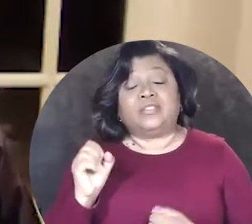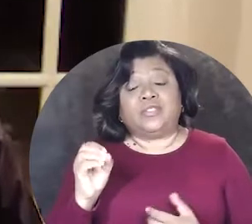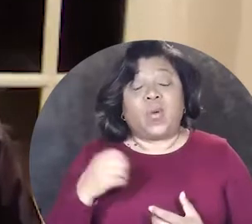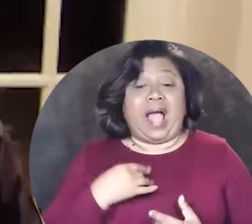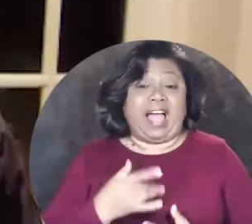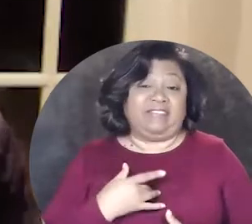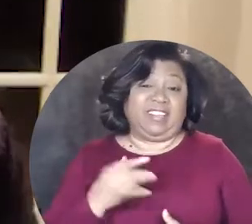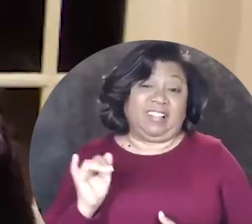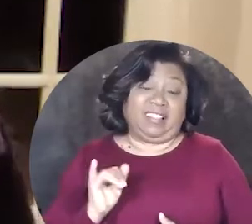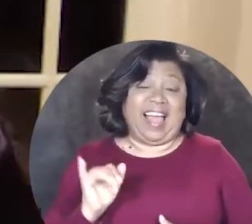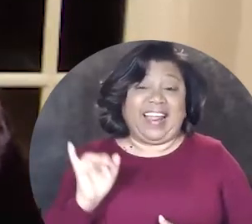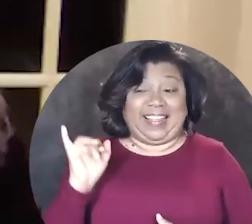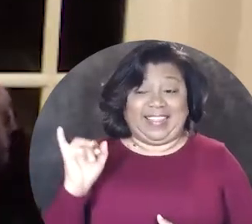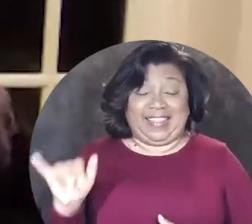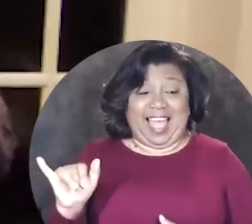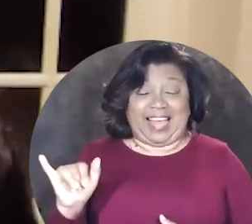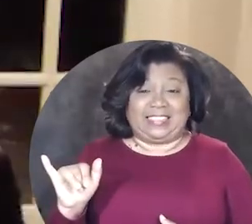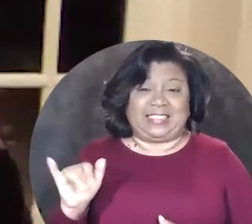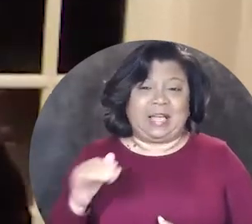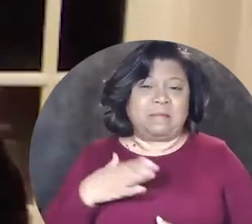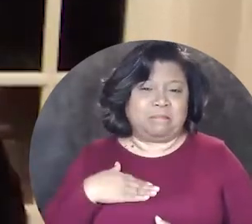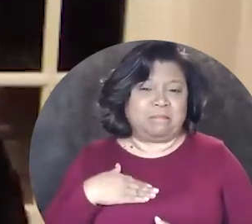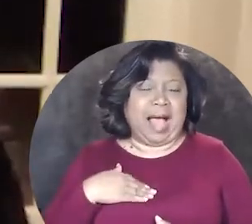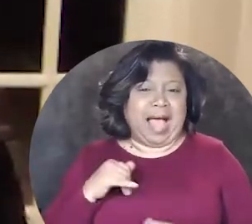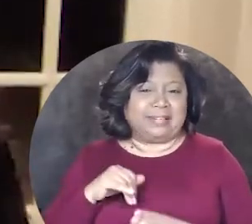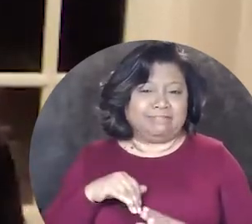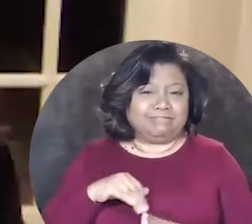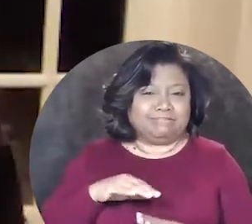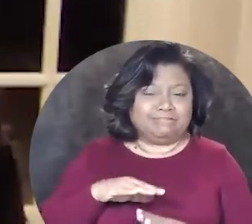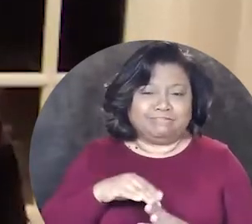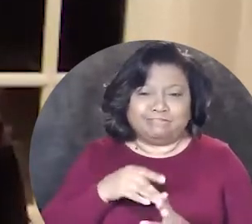and so I feel like that's my calling